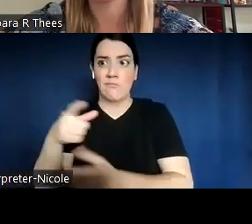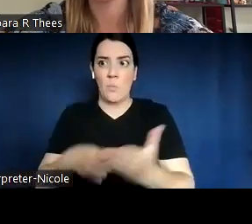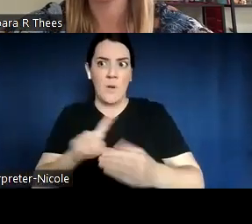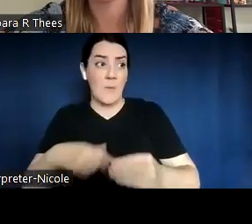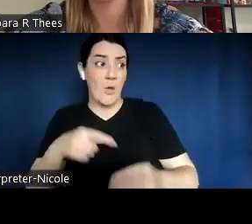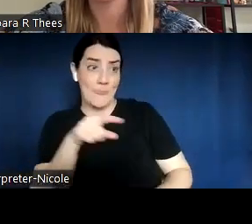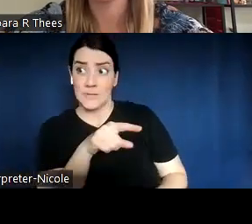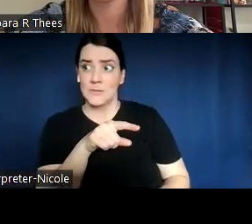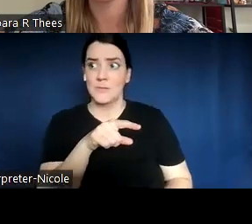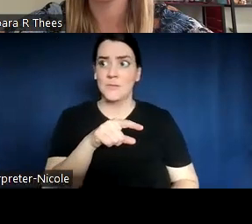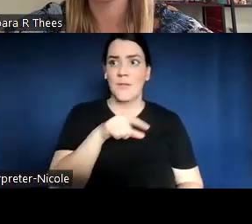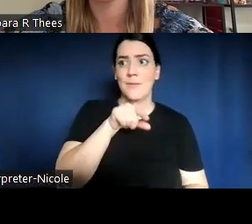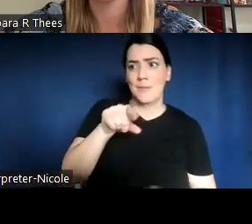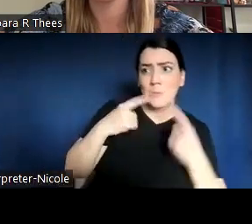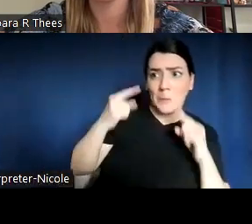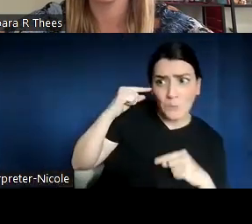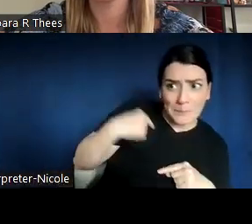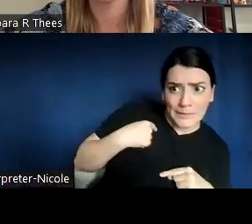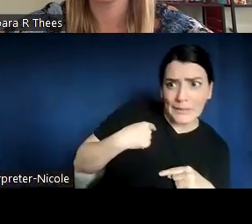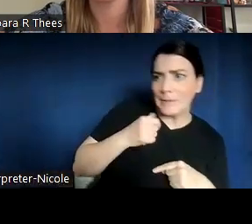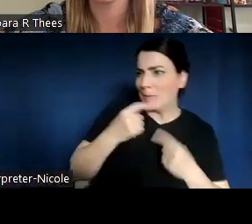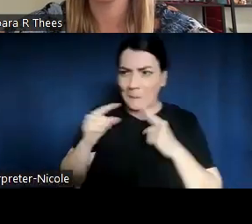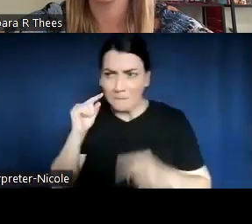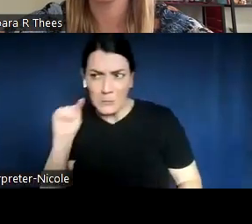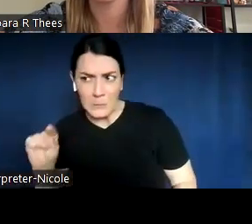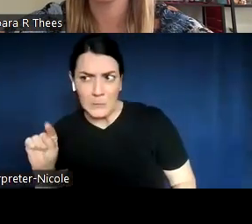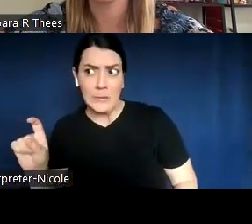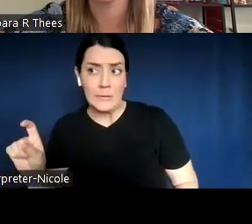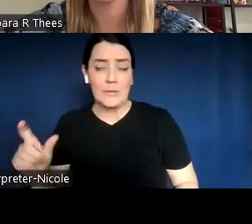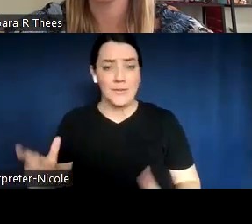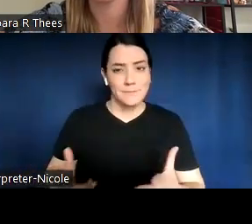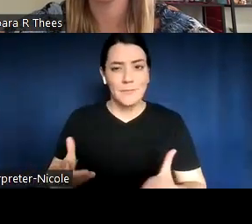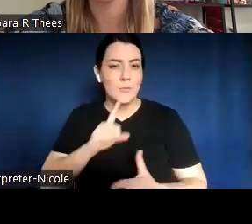This worked for me, did this work for you?" And it was just really great to have...